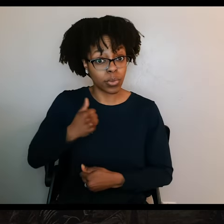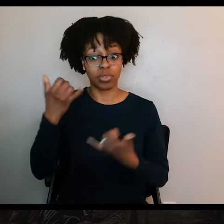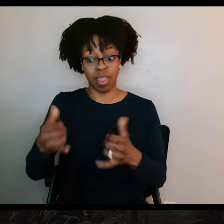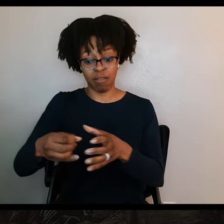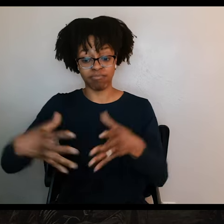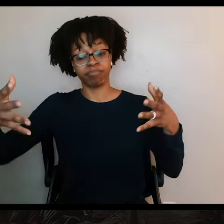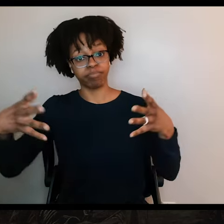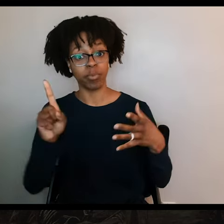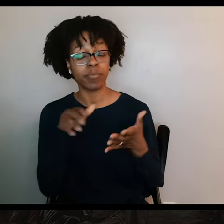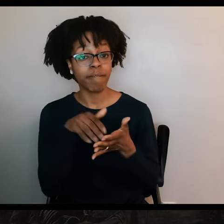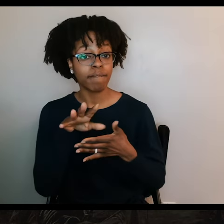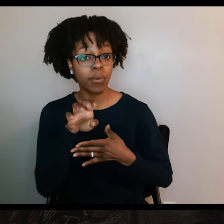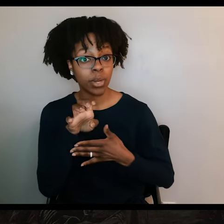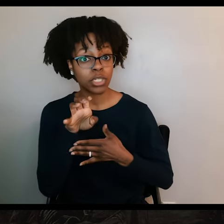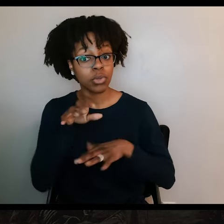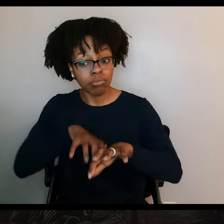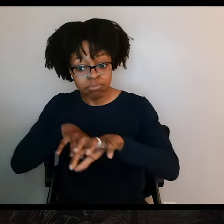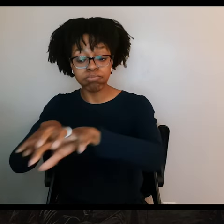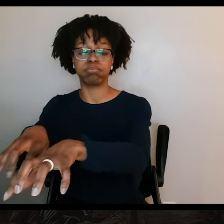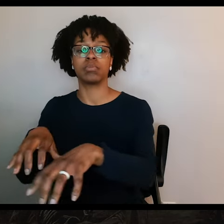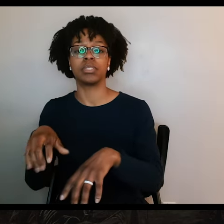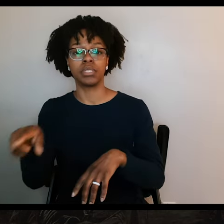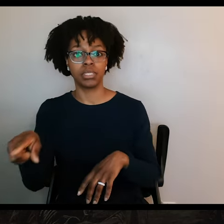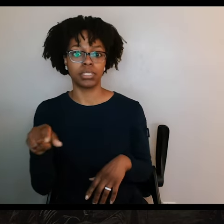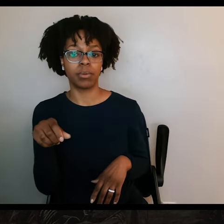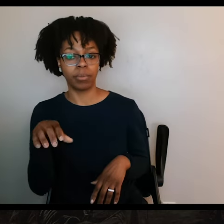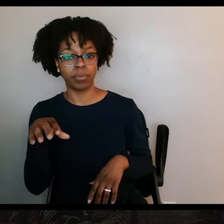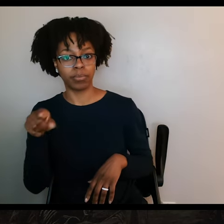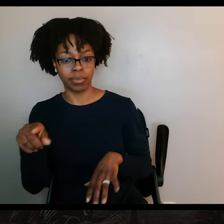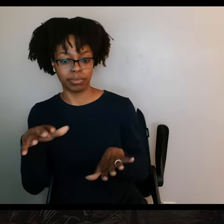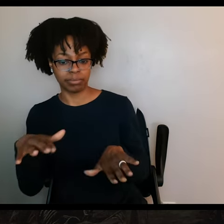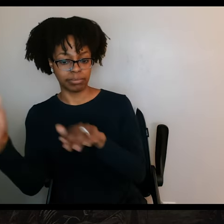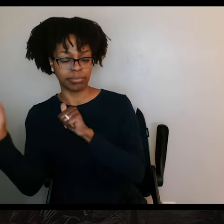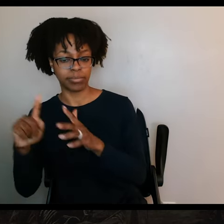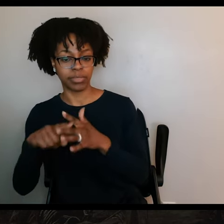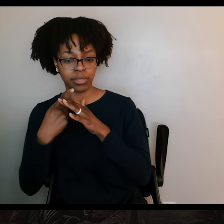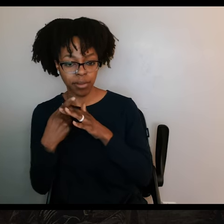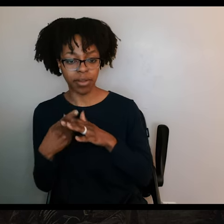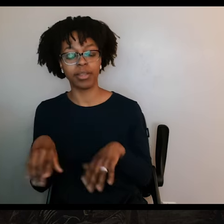So Fannin and his men started their retreat at 9:00 in the morning on March 19. And they did it in the middle of an immense fog, that